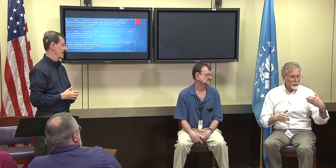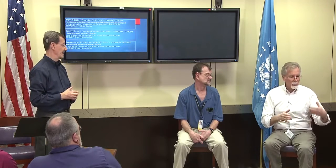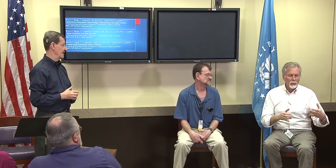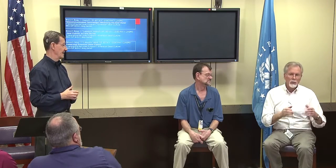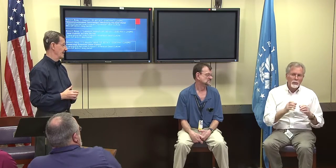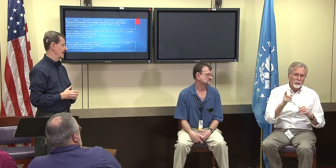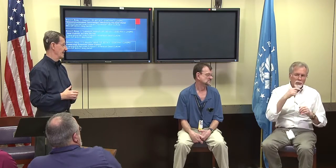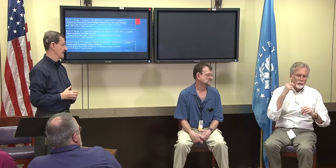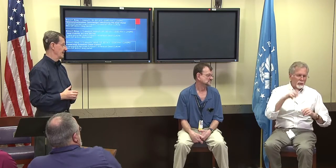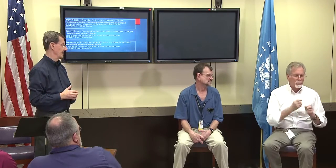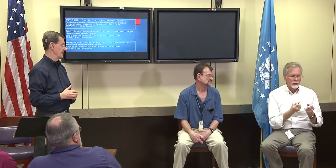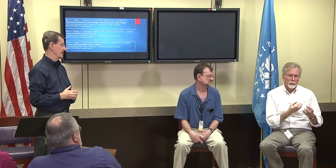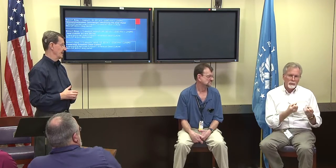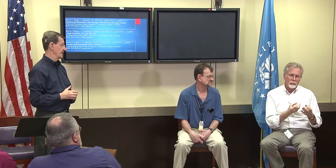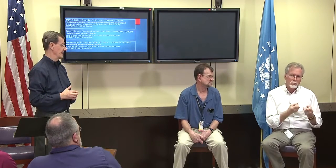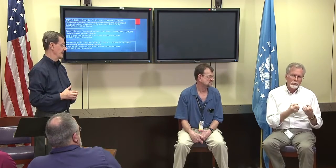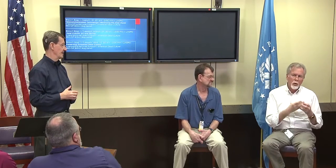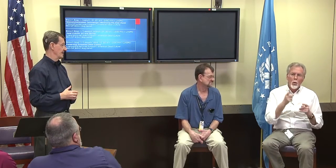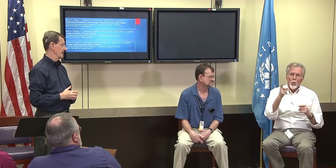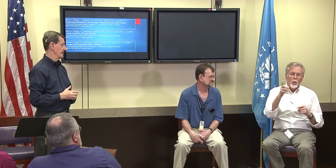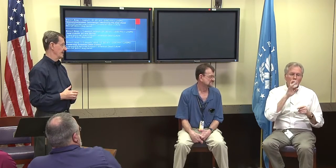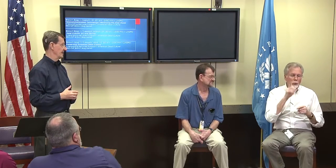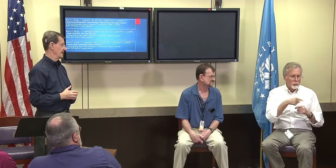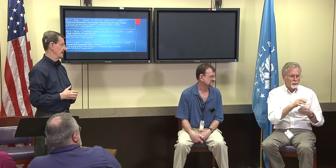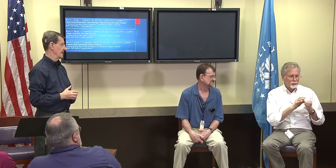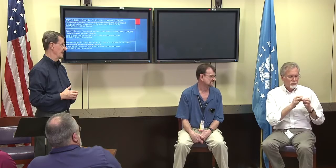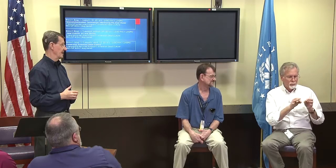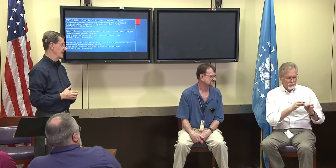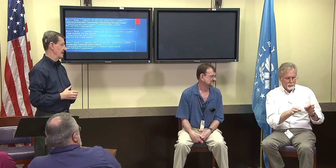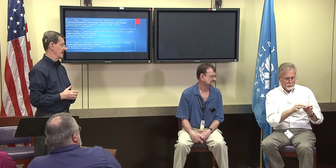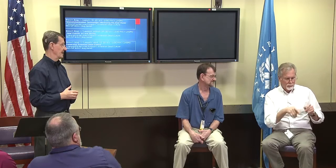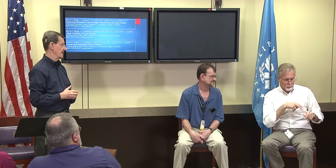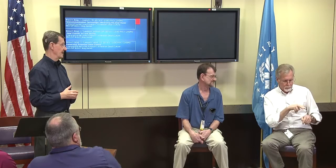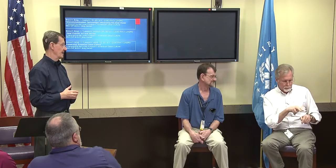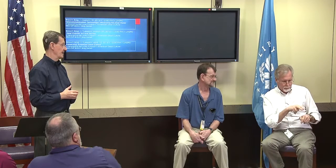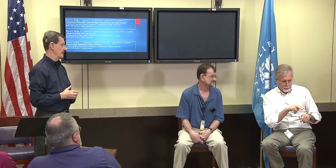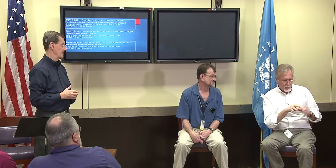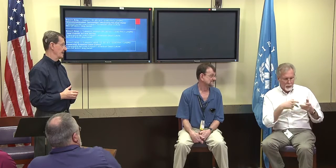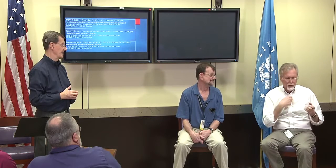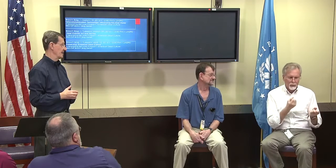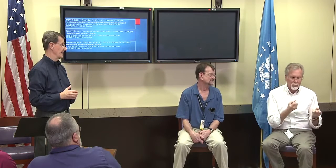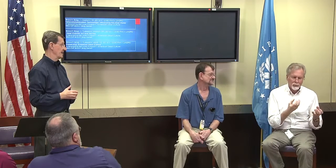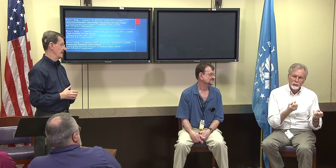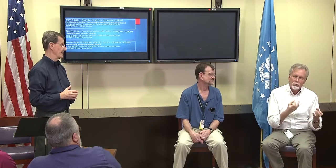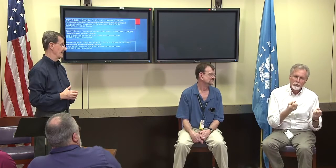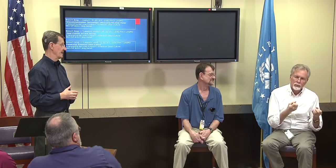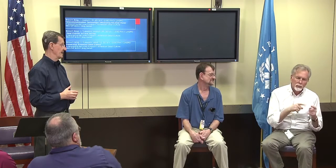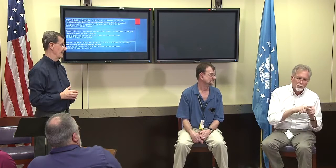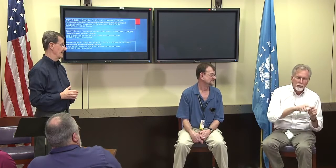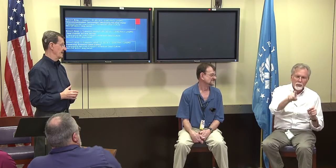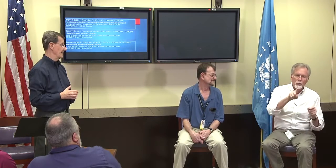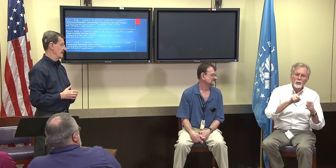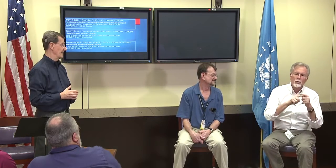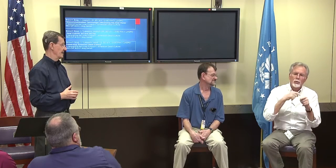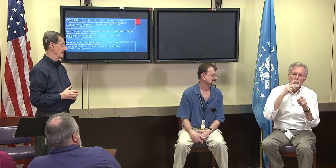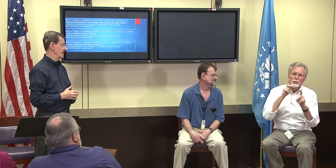of watch your sign and some sort of technology that can convert that into some kind of English or speech.